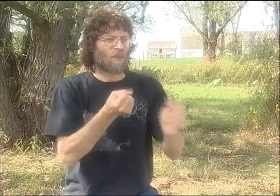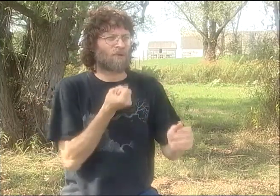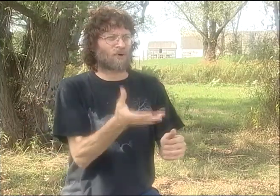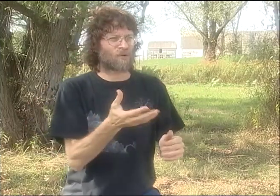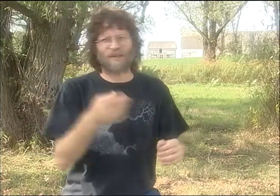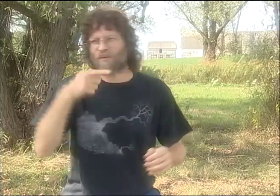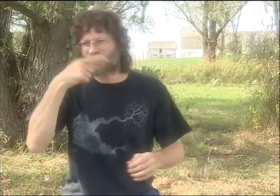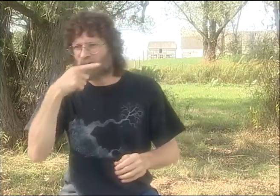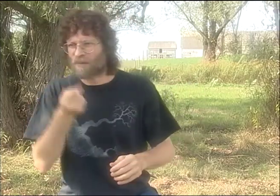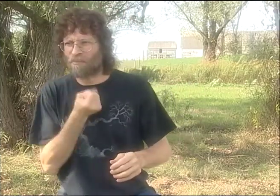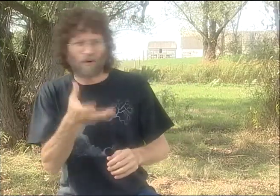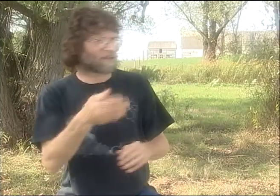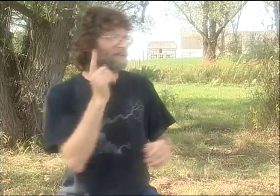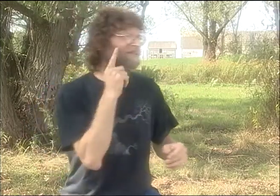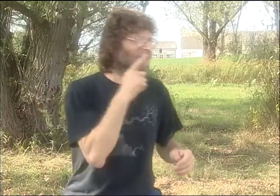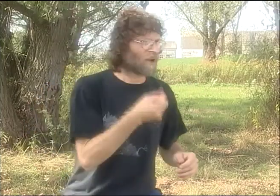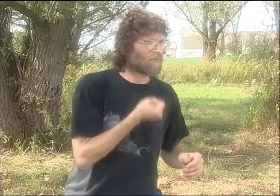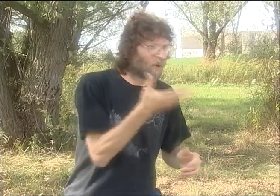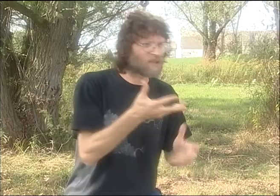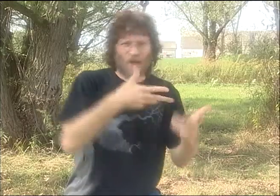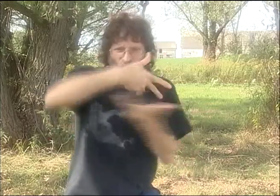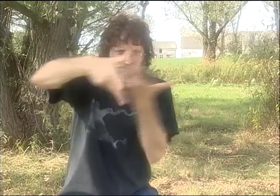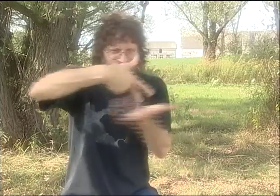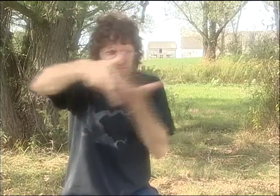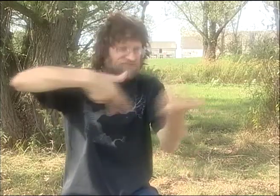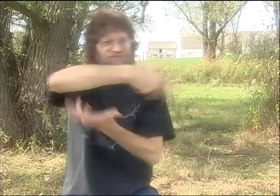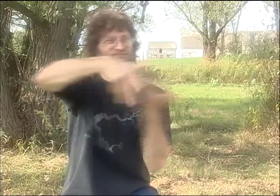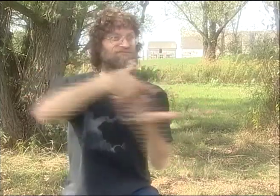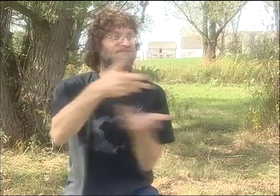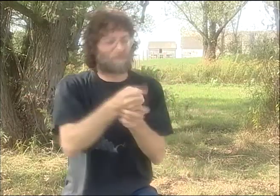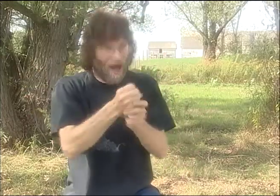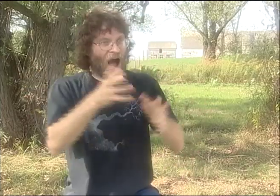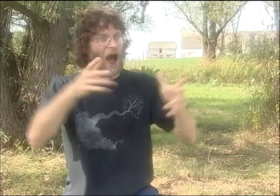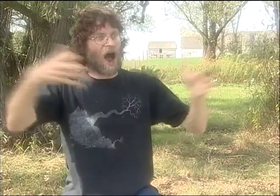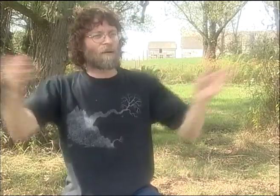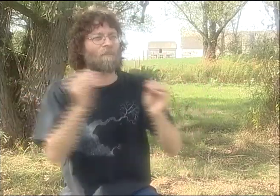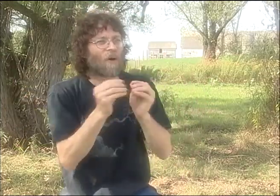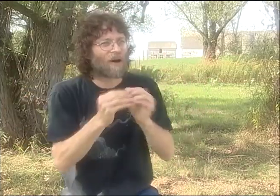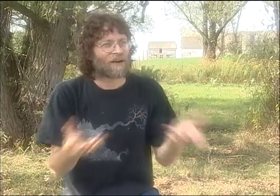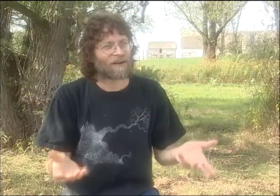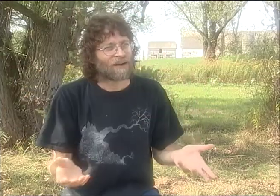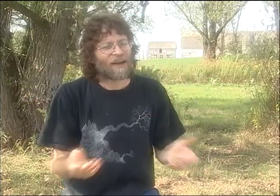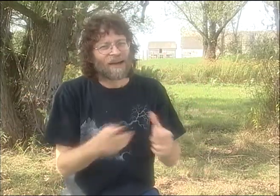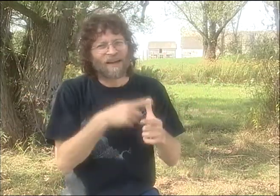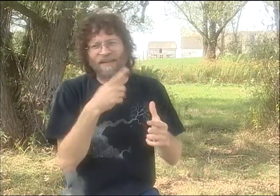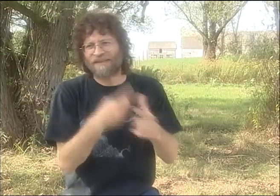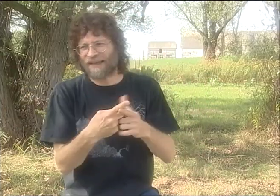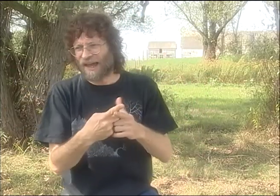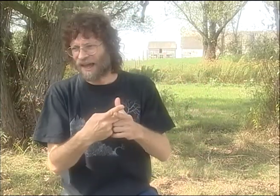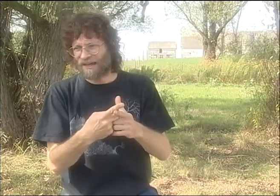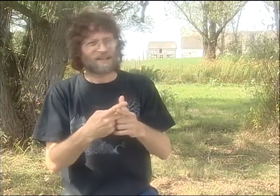IT WAS EXACTLY THE SAME THING. BIRD BRAIN SOCIETY GREW, PROLIFERATED, MORE PEOPLE JOINED,